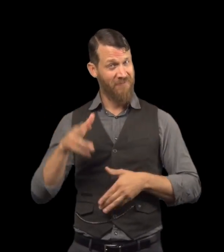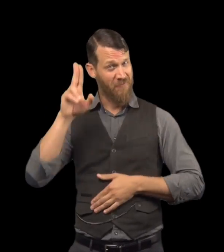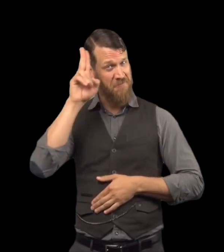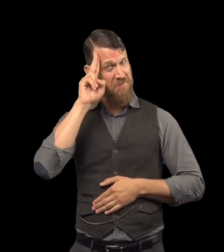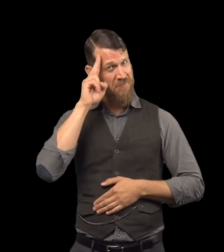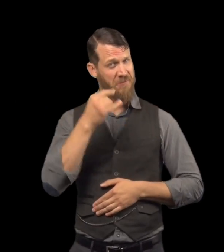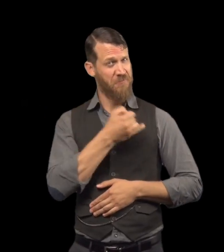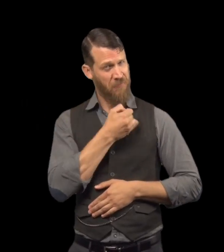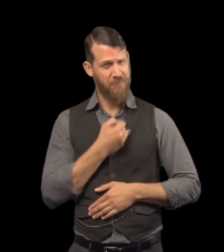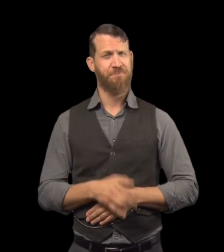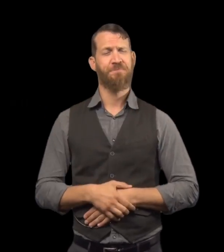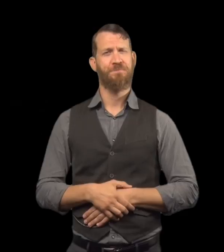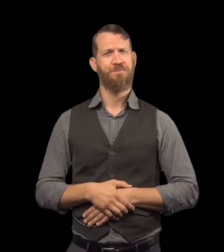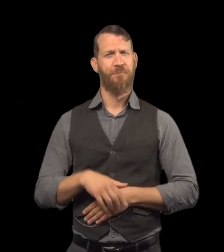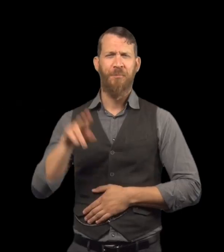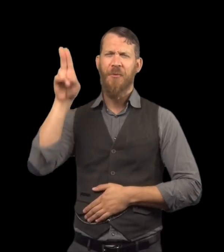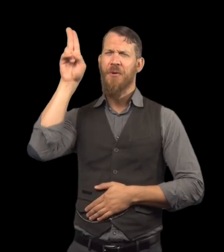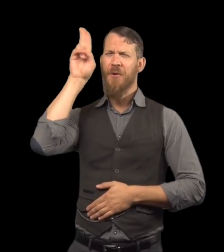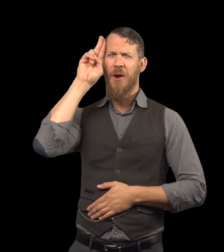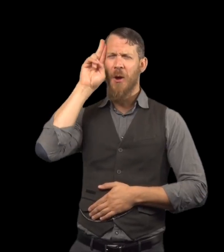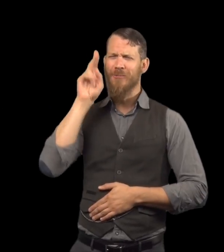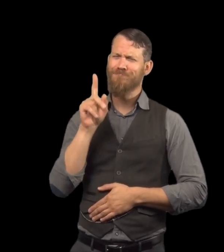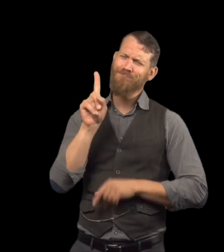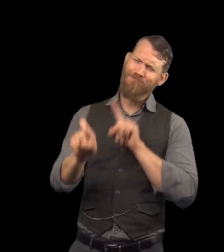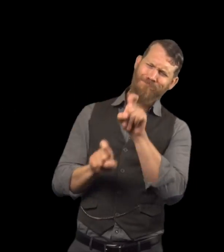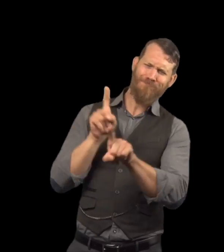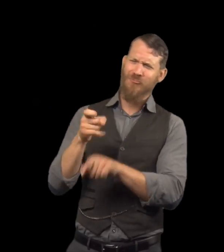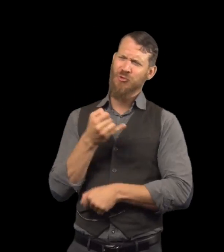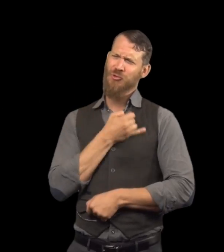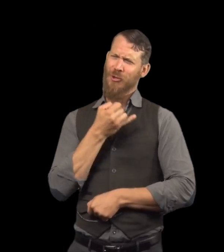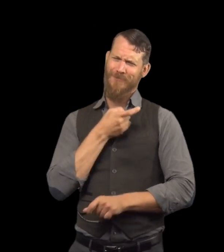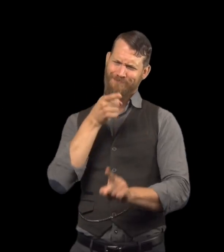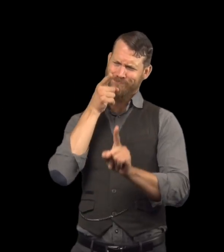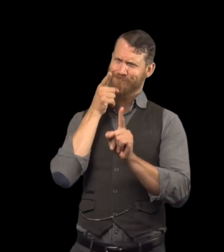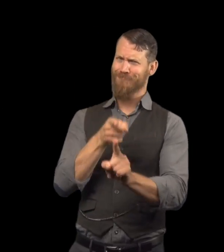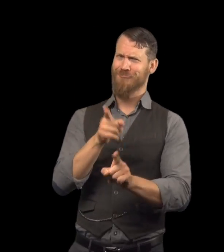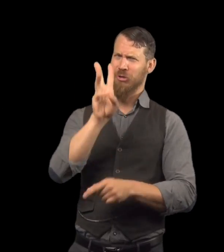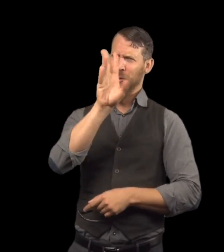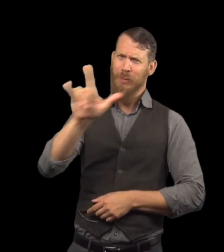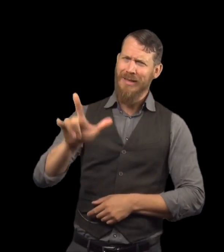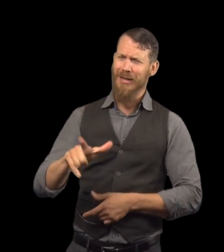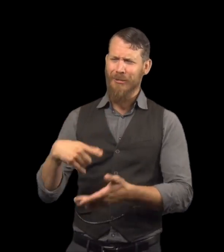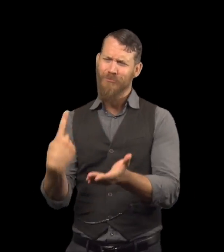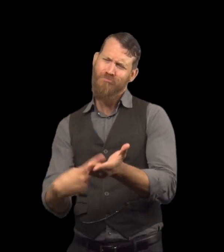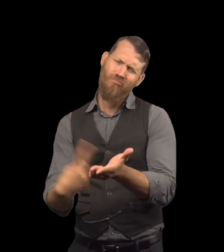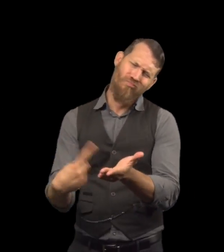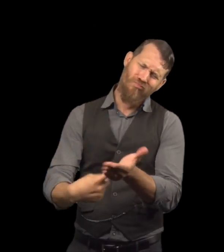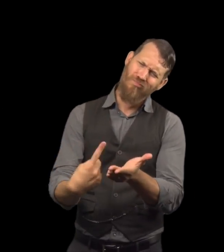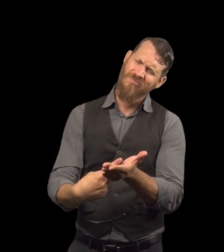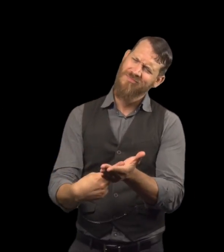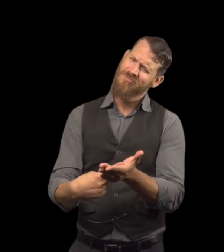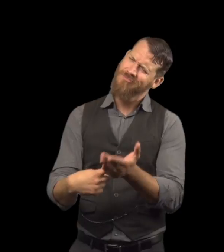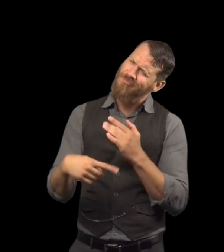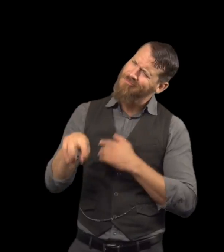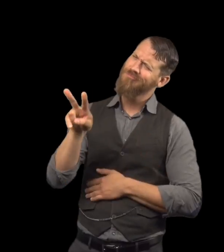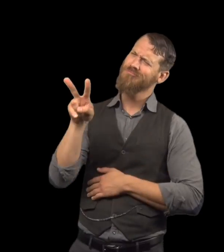As the friends leave, Mr. Utterson stayed. Mr. Utterson began to ask Dr. Jekyll about his will.